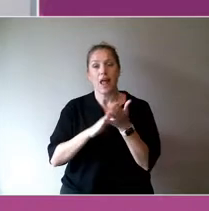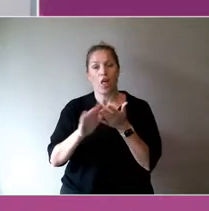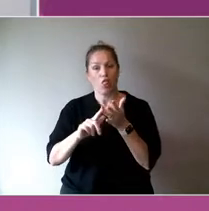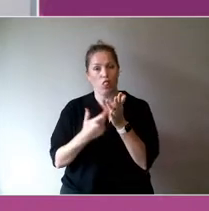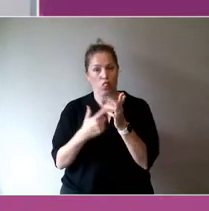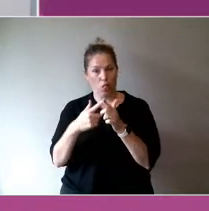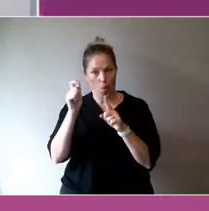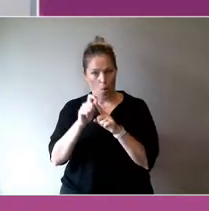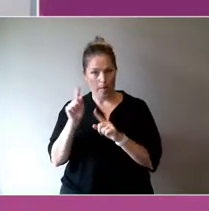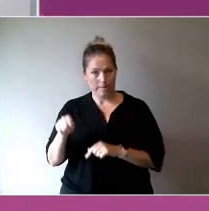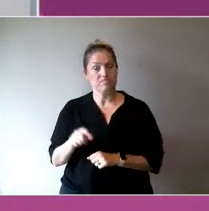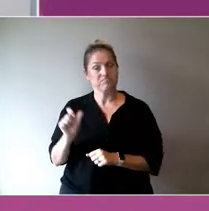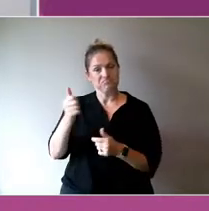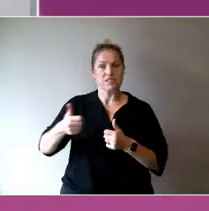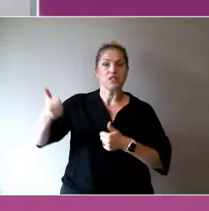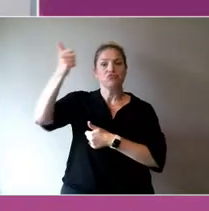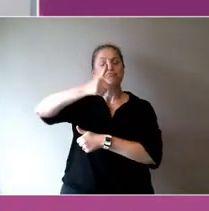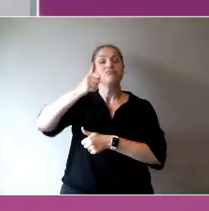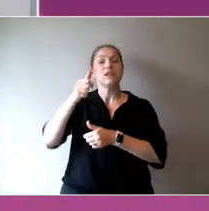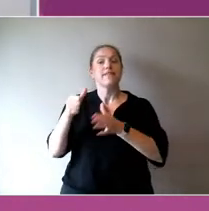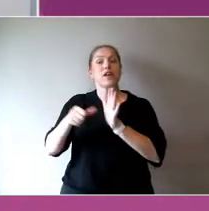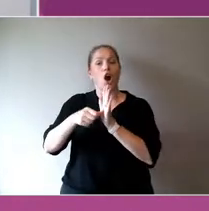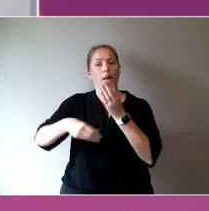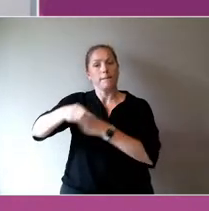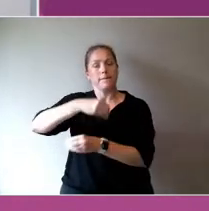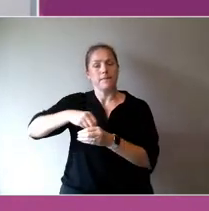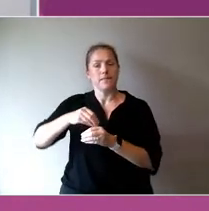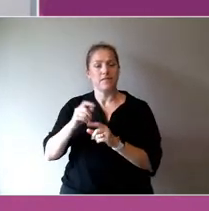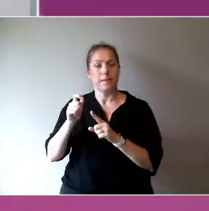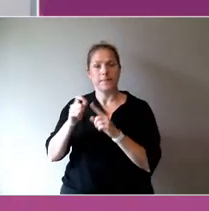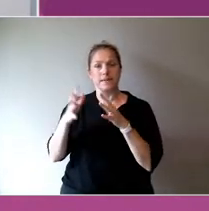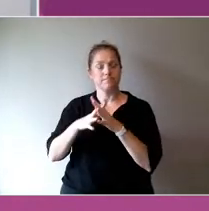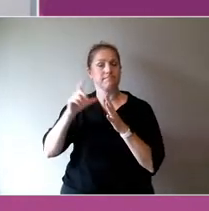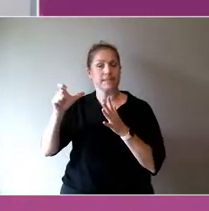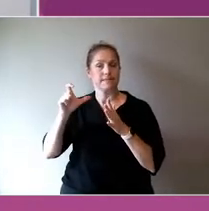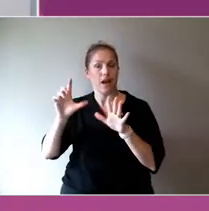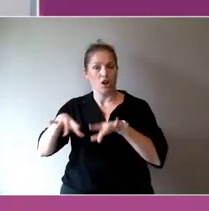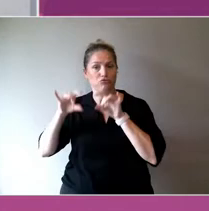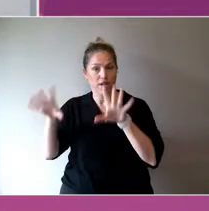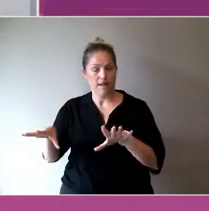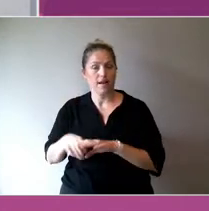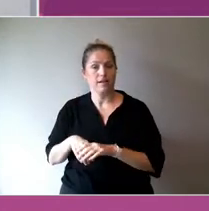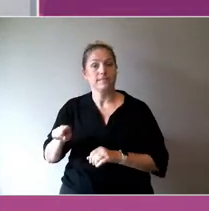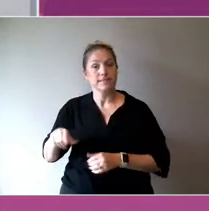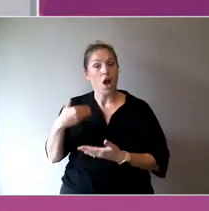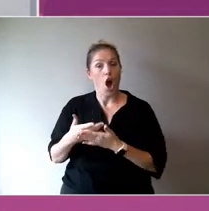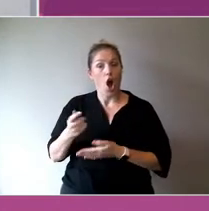He serves on the board of mental health organisation Flourish Australia and was previously chair